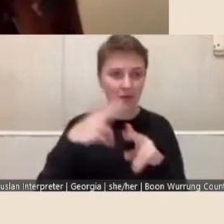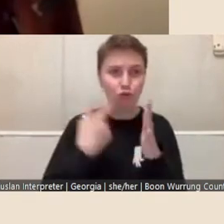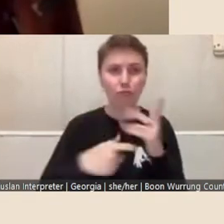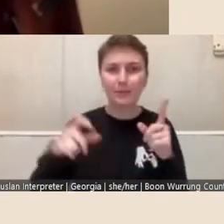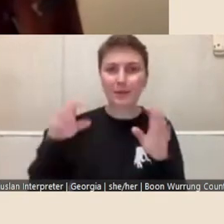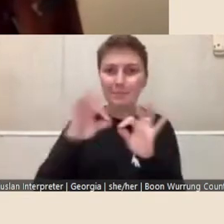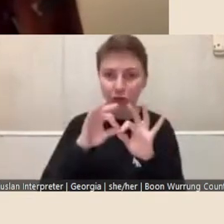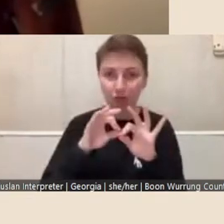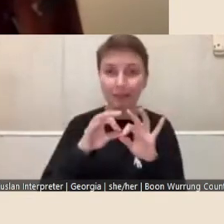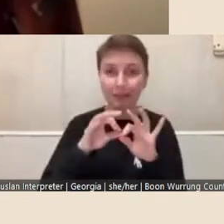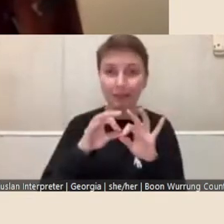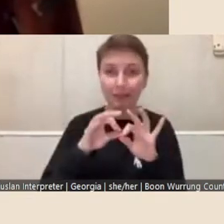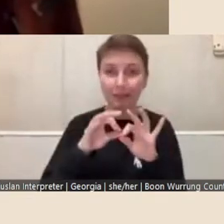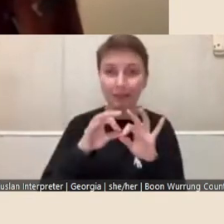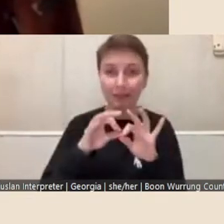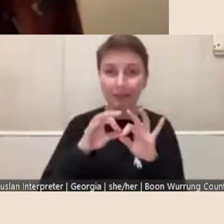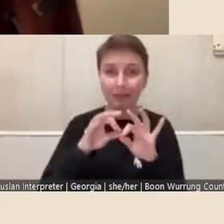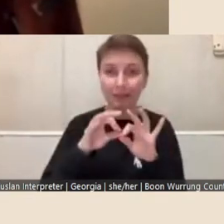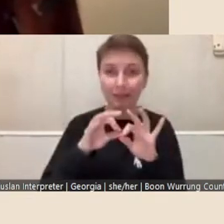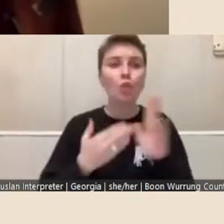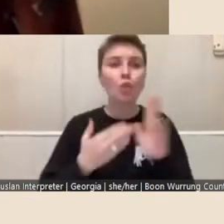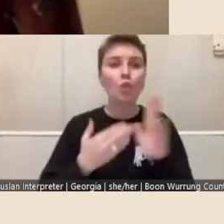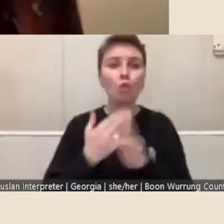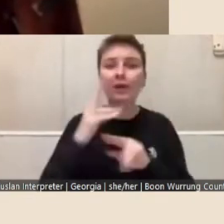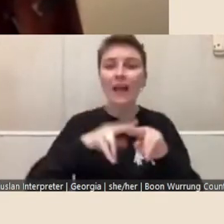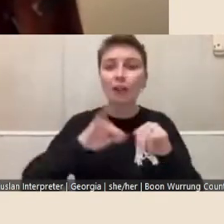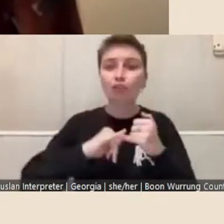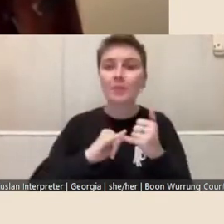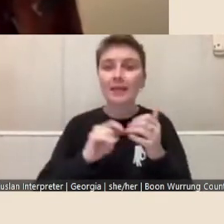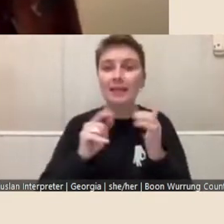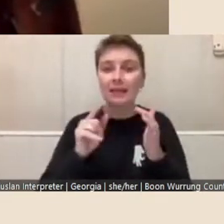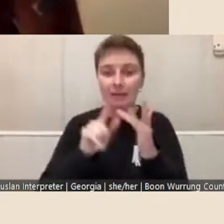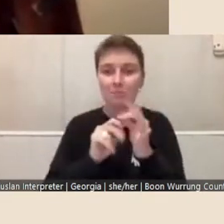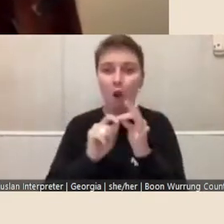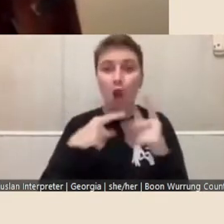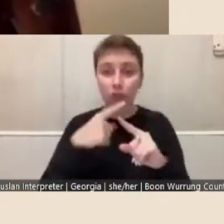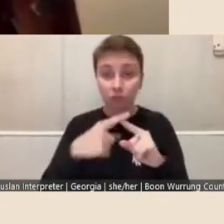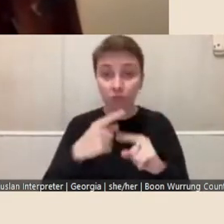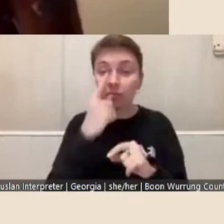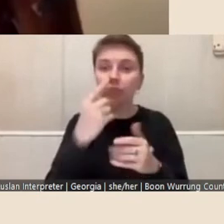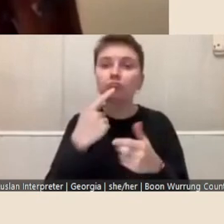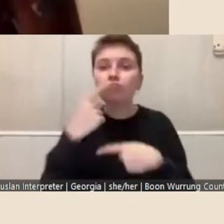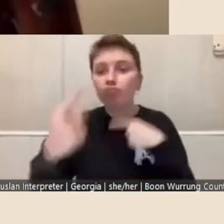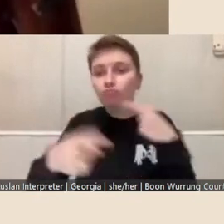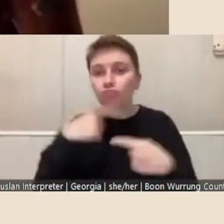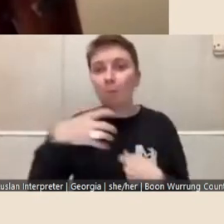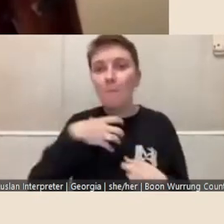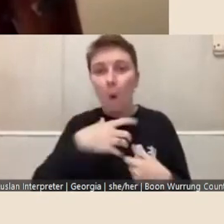us via the Fellowship mailbox, and we can share information, further links for the catalogues